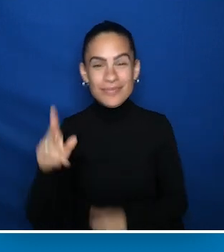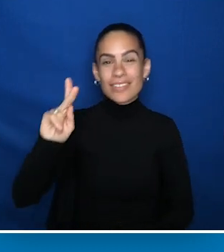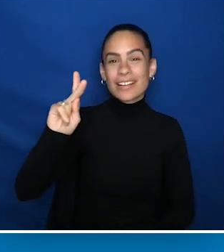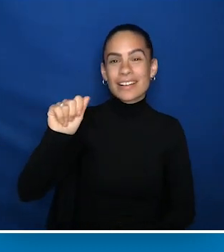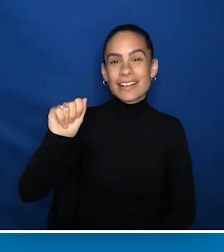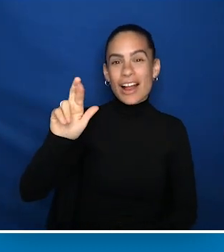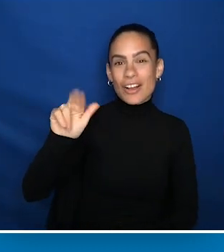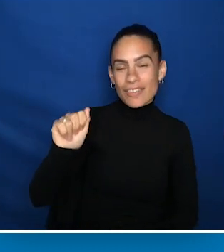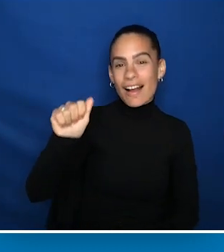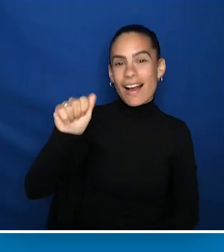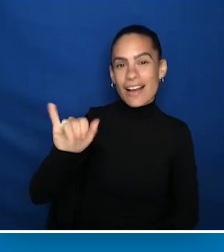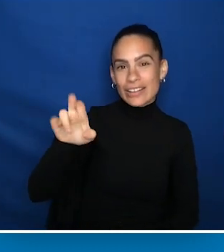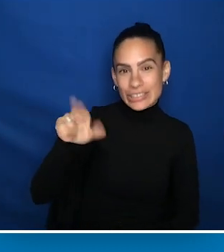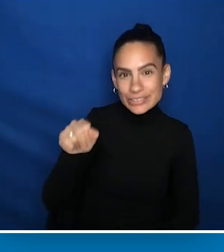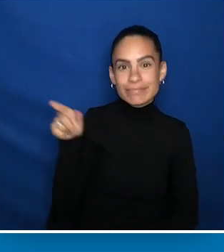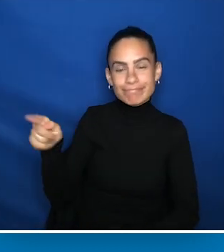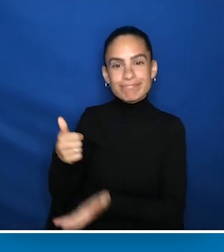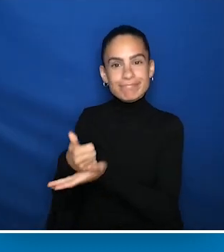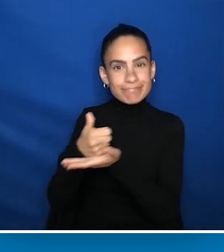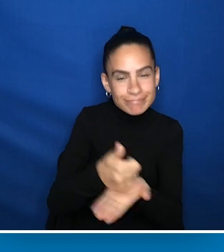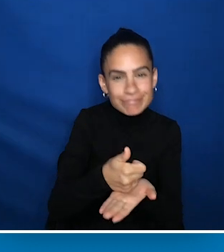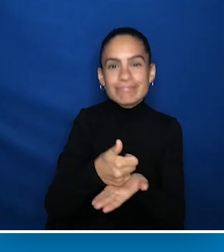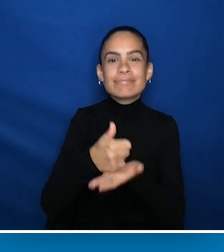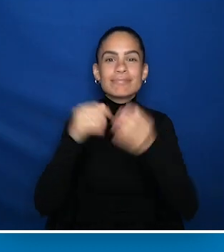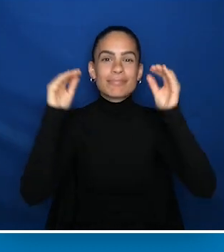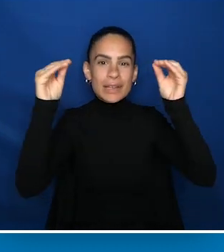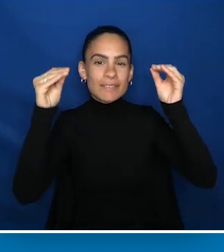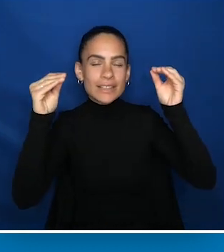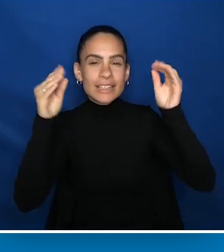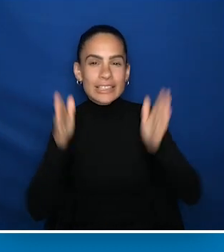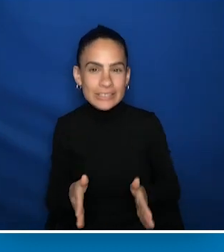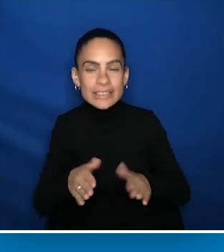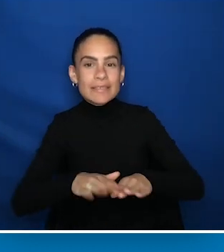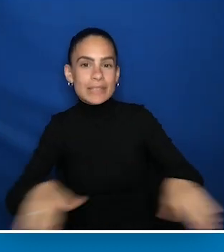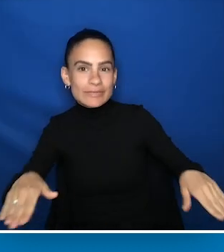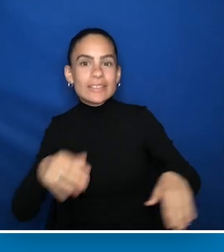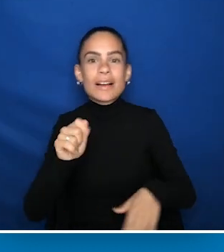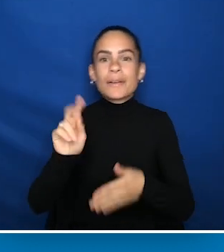Kara is an Assistant Professor with the Department of Pediatrics at the University of Cincinnati